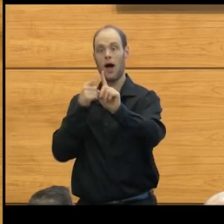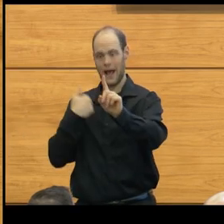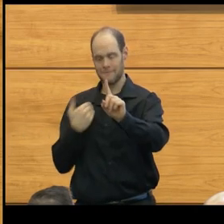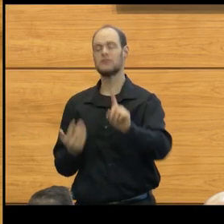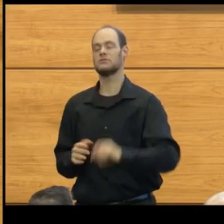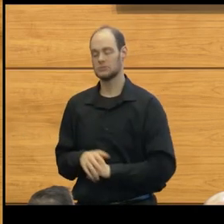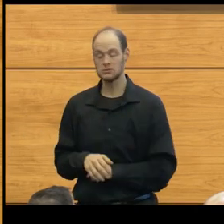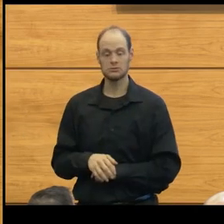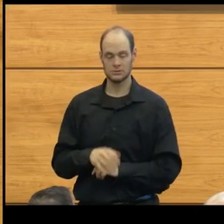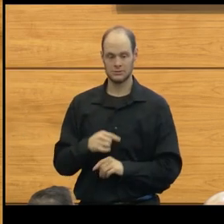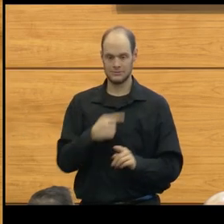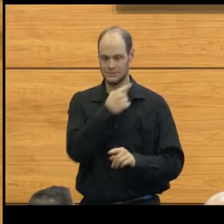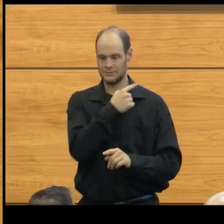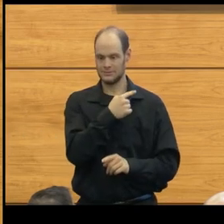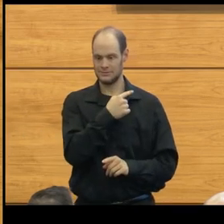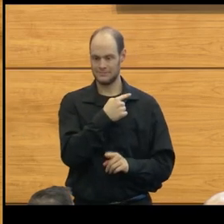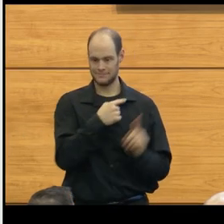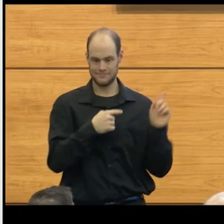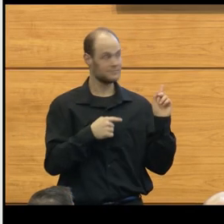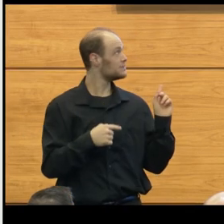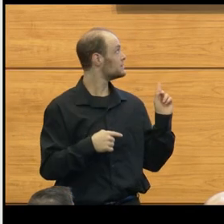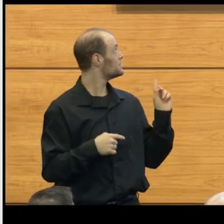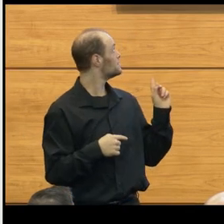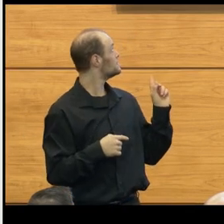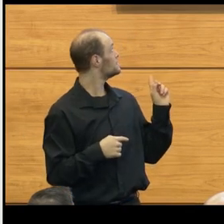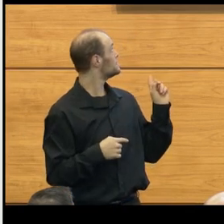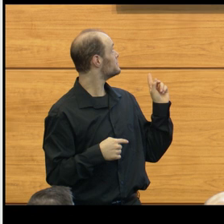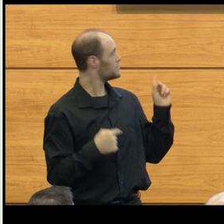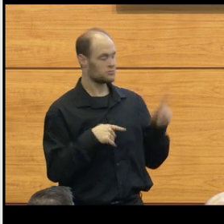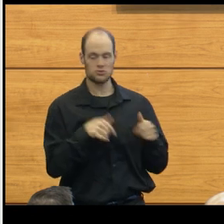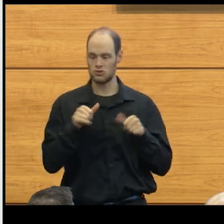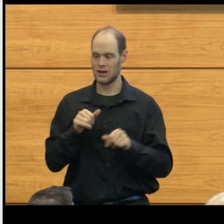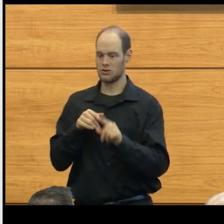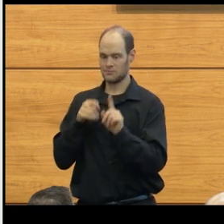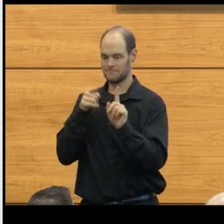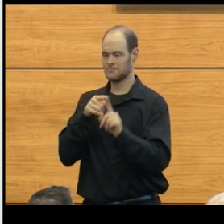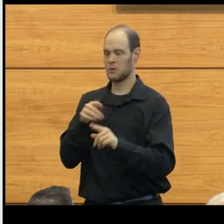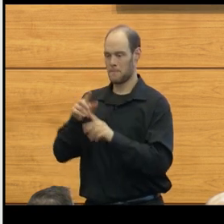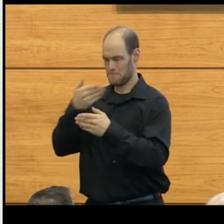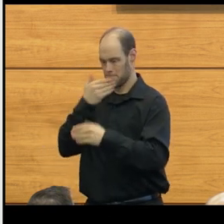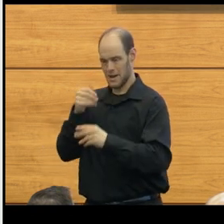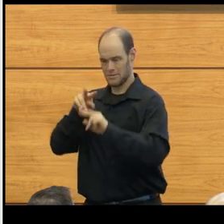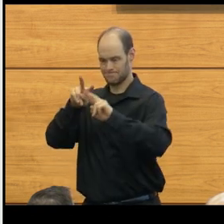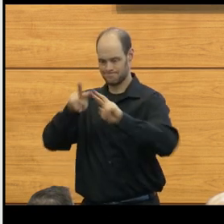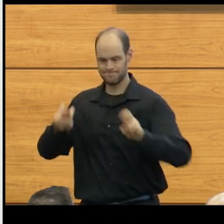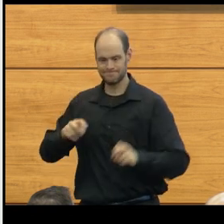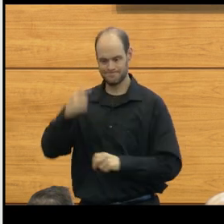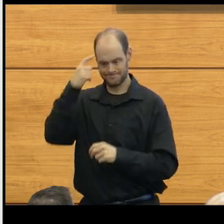And I also point to MI-ONCOSEQ, which is one of the ways in which we're trying to get better analysis of the brain tumors.